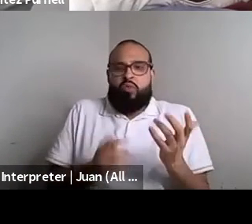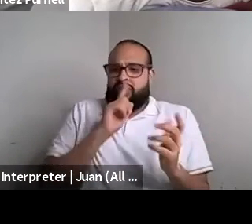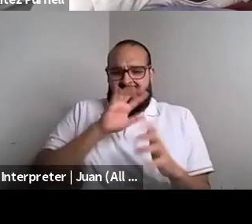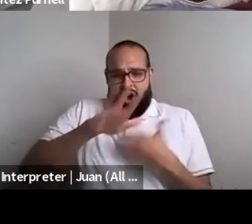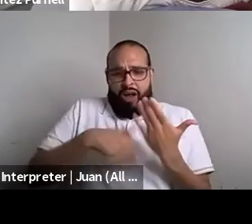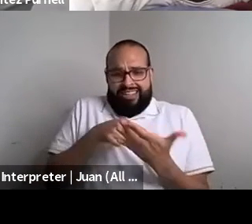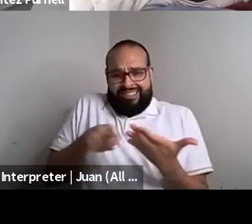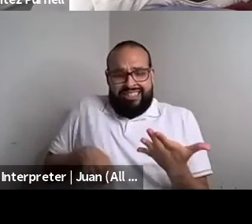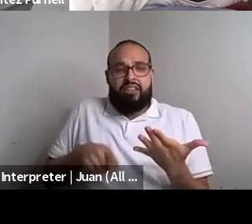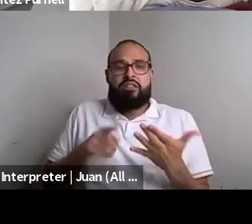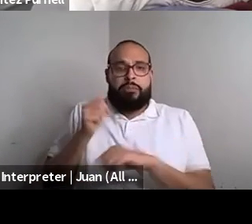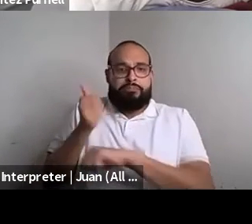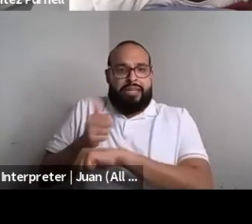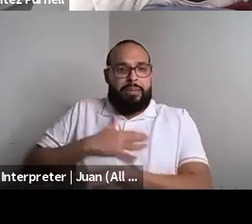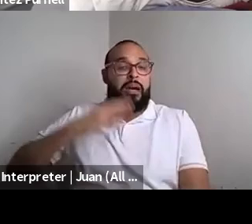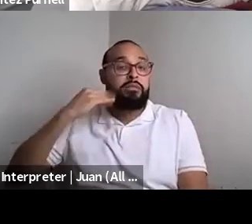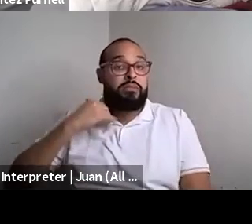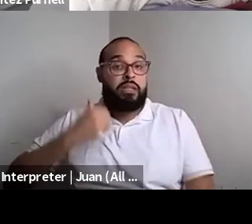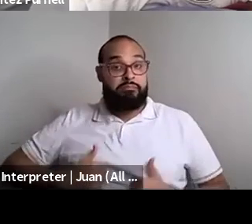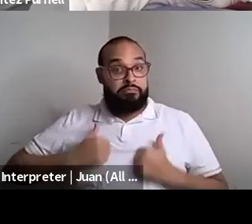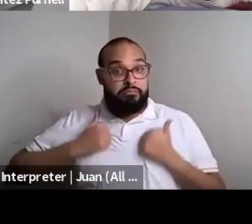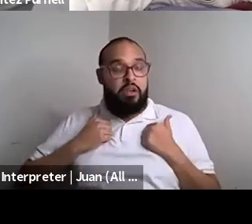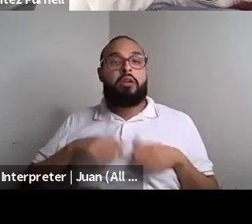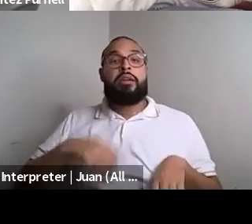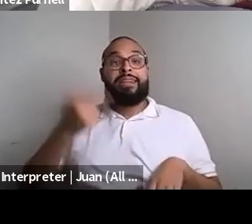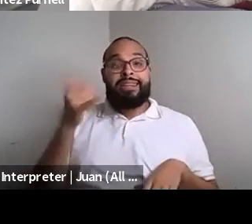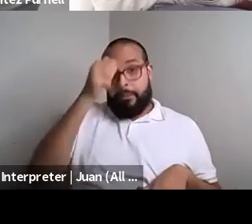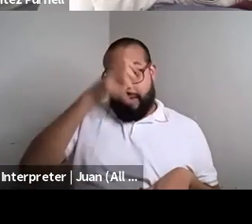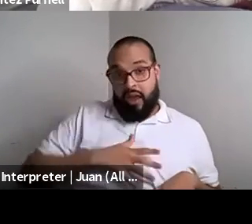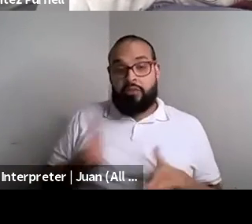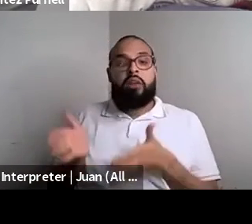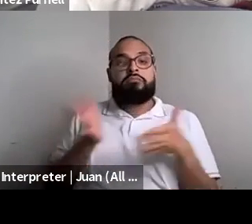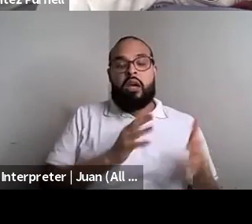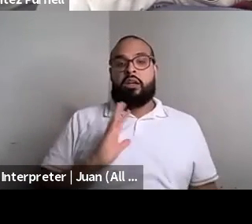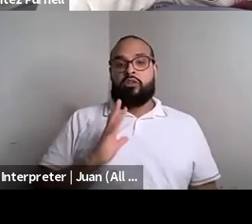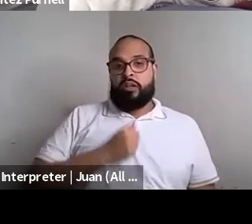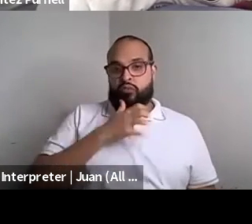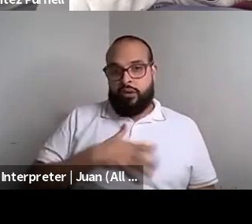Nahshon Anderson: Living as a gay man and as a trans woman. I can't, I can't, I can't, I can't erase those experiences which is